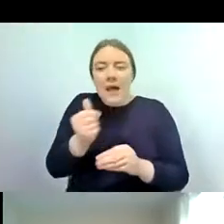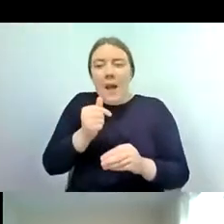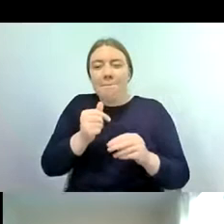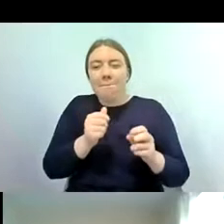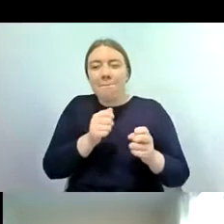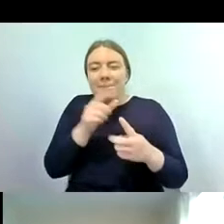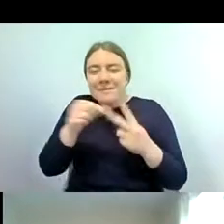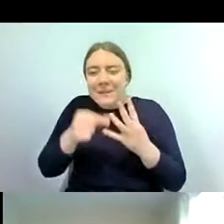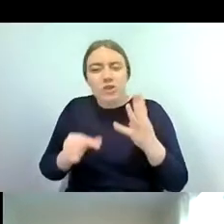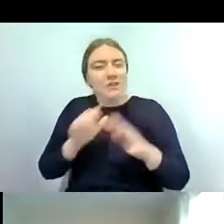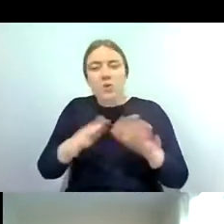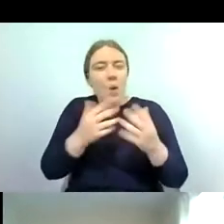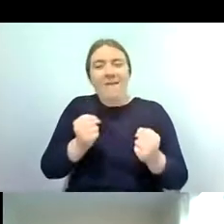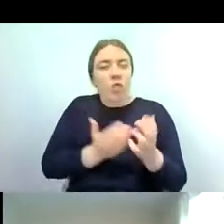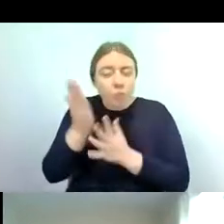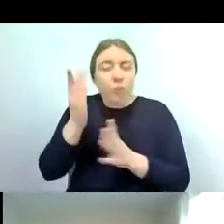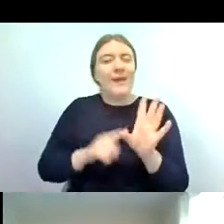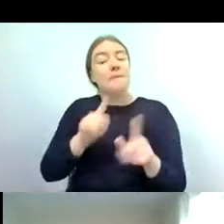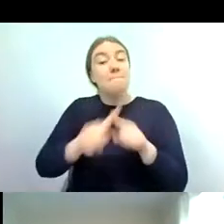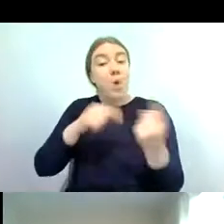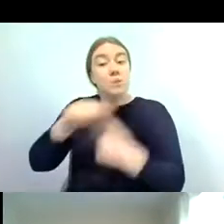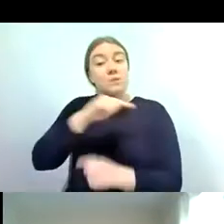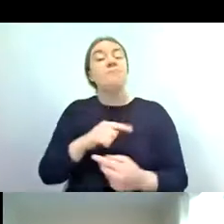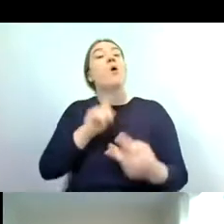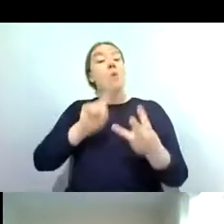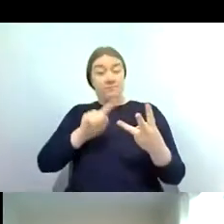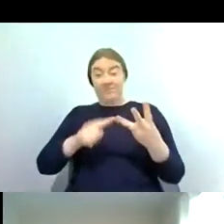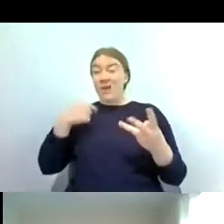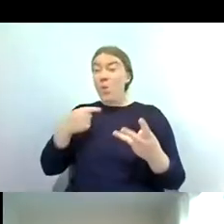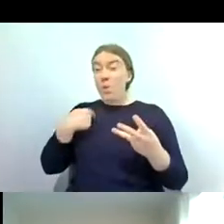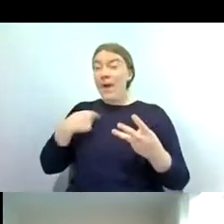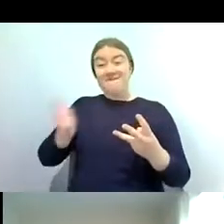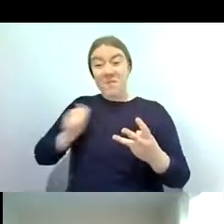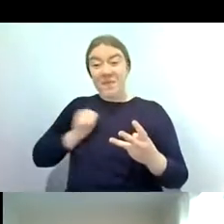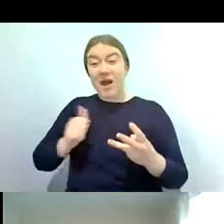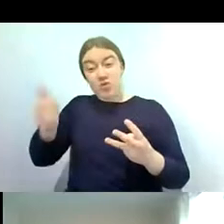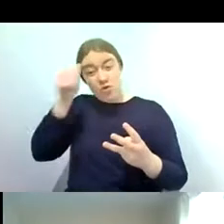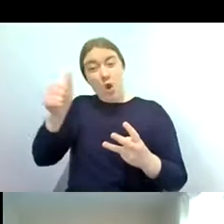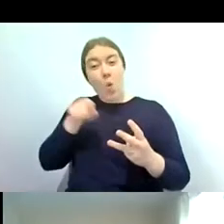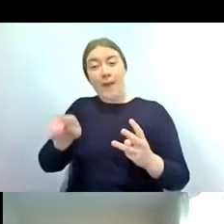insect groups that we tend to be familiar with are more familiar with than others and with a little